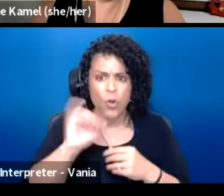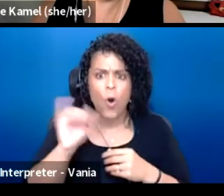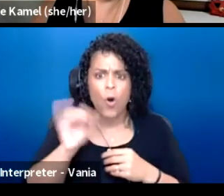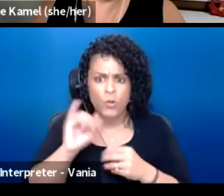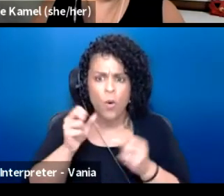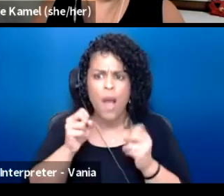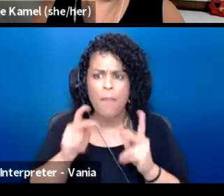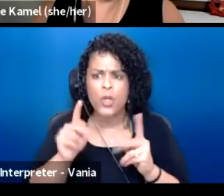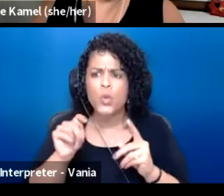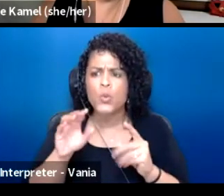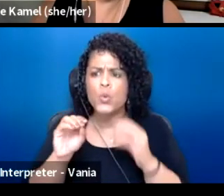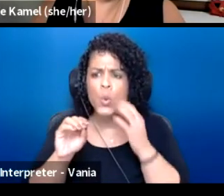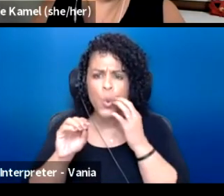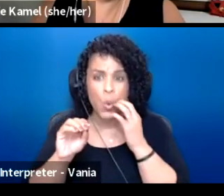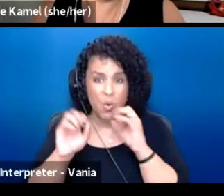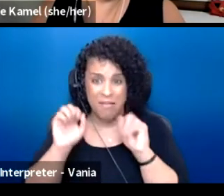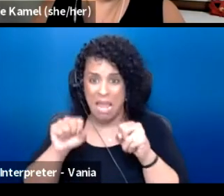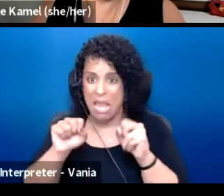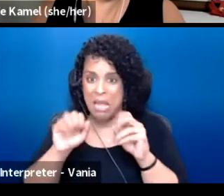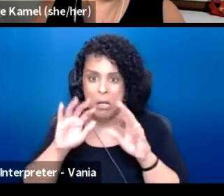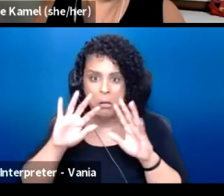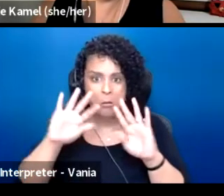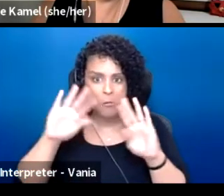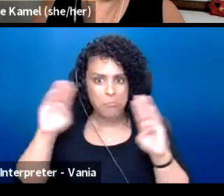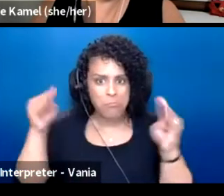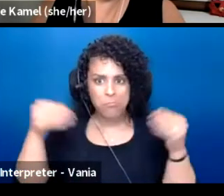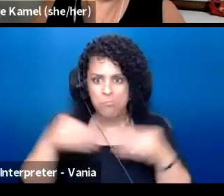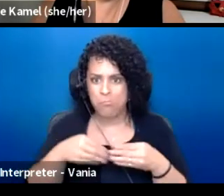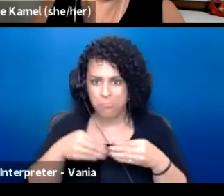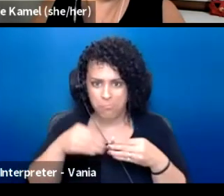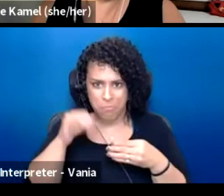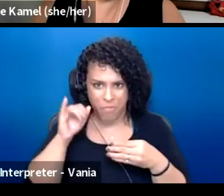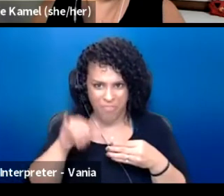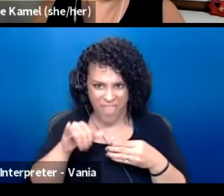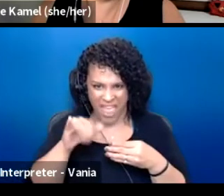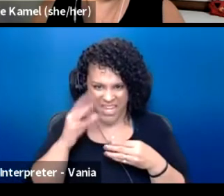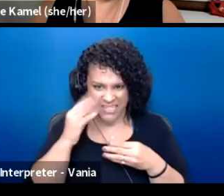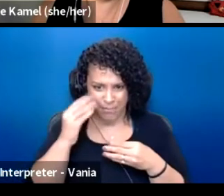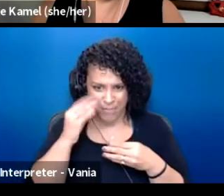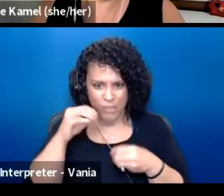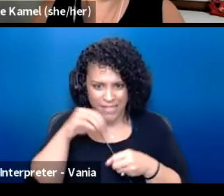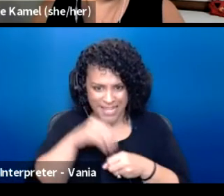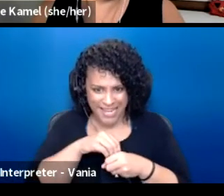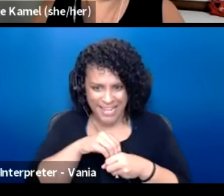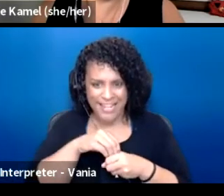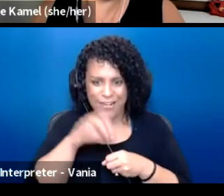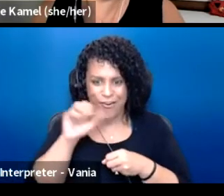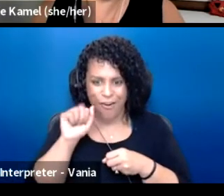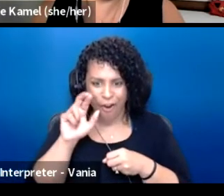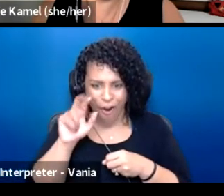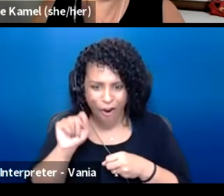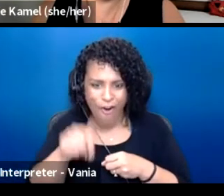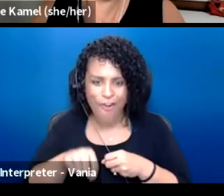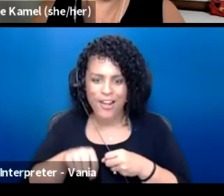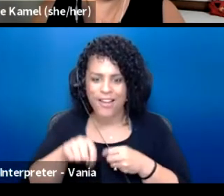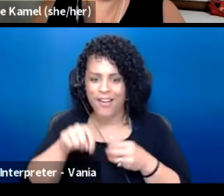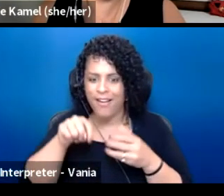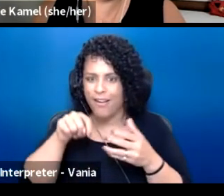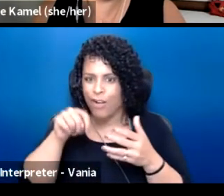to hone in those experiences that I have into an artistic creative process to grapple, not only with what that means for me,